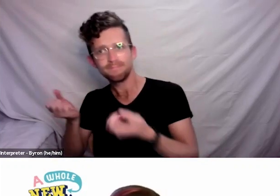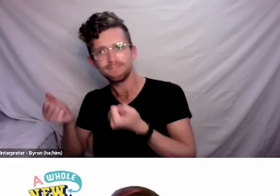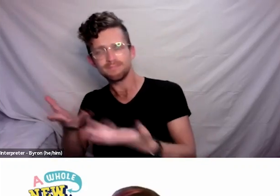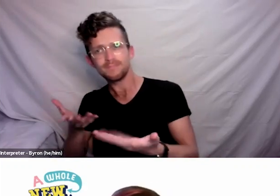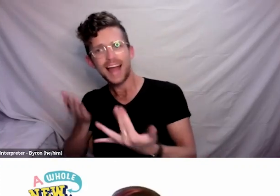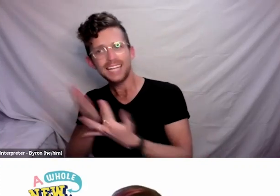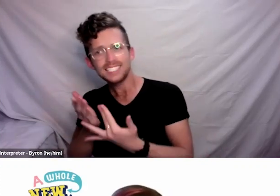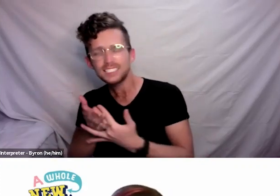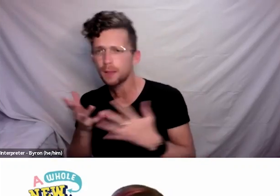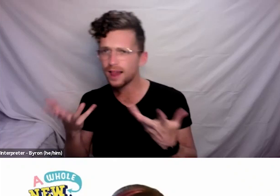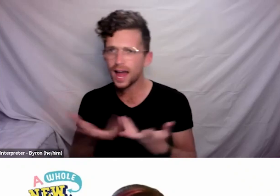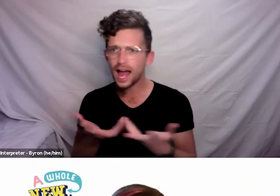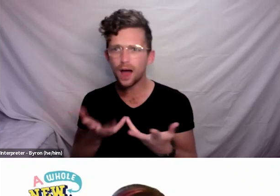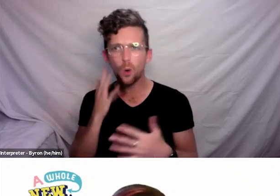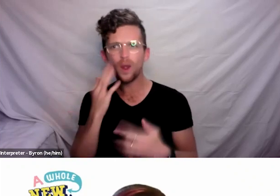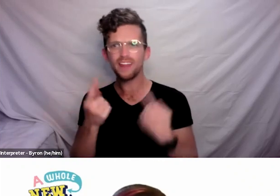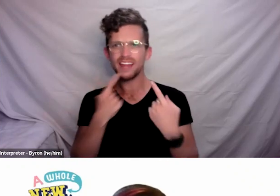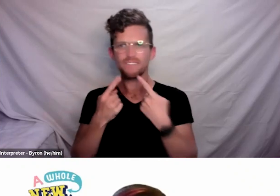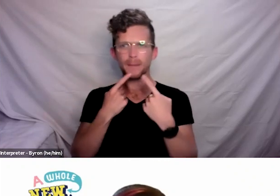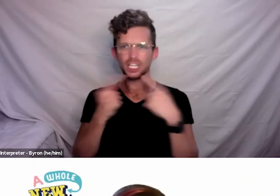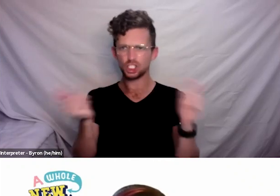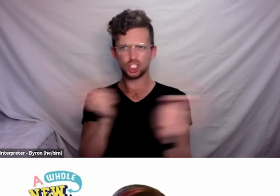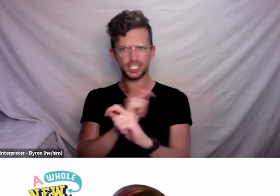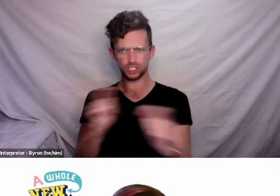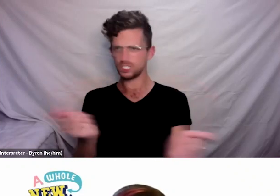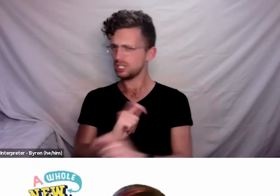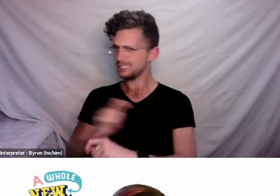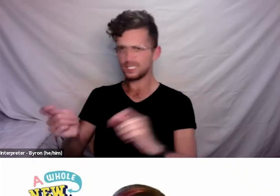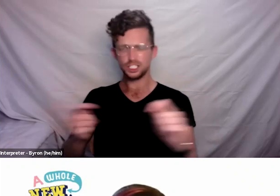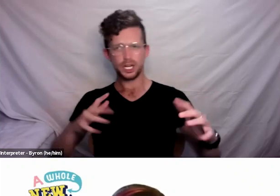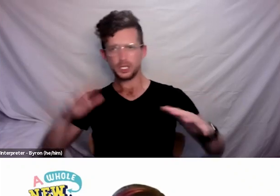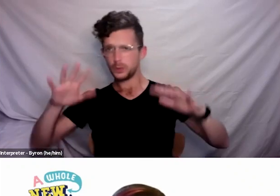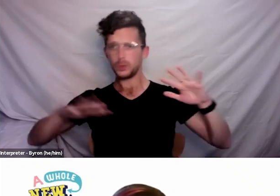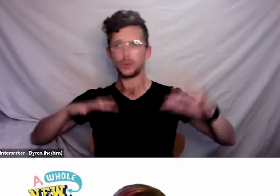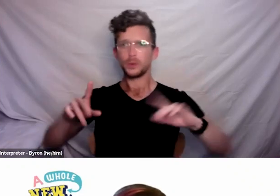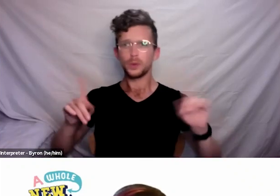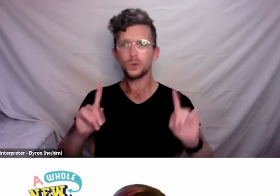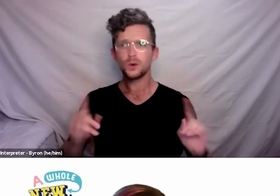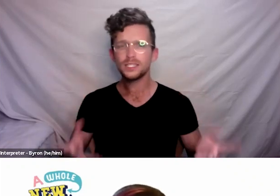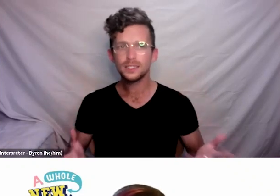So we talked about that a little bit at the start, and so our comms team here have done a really great job